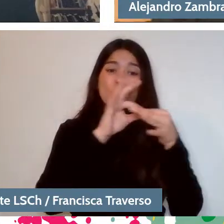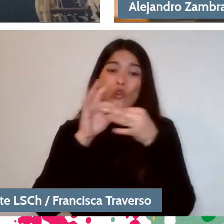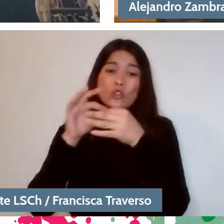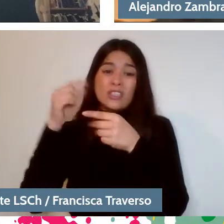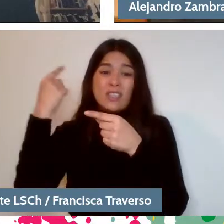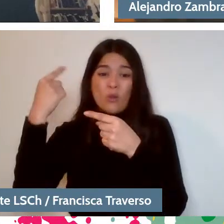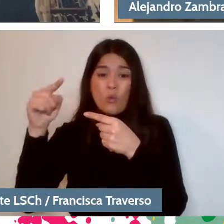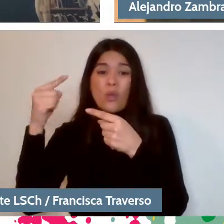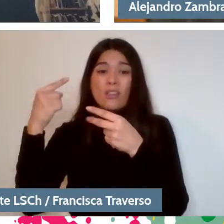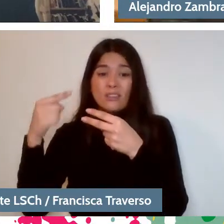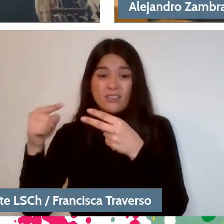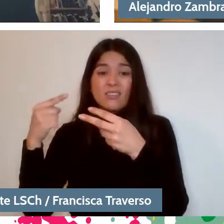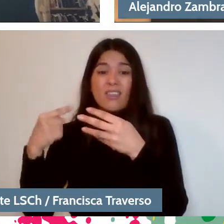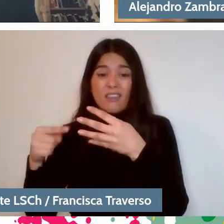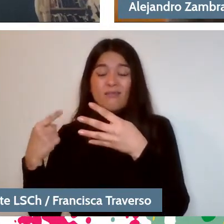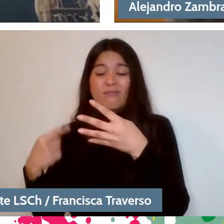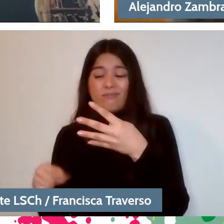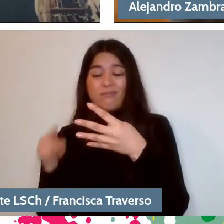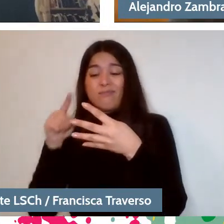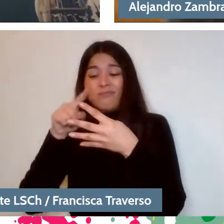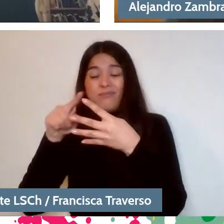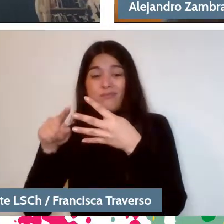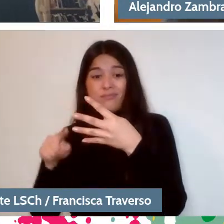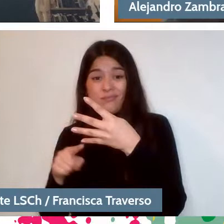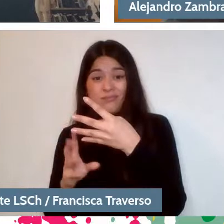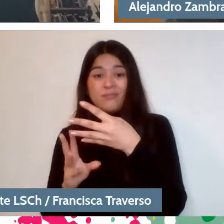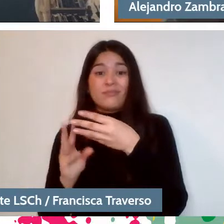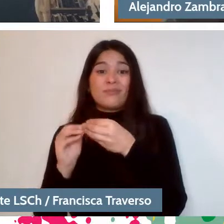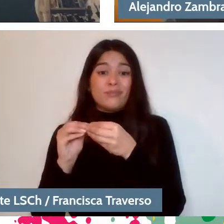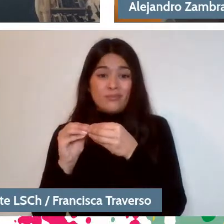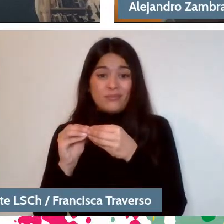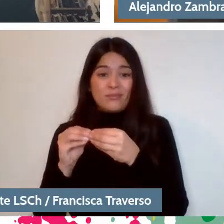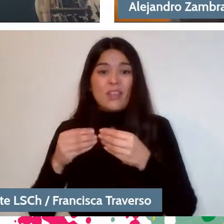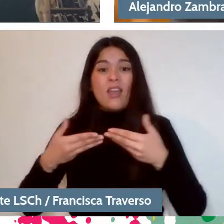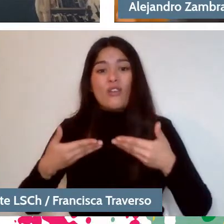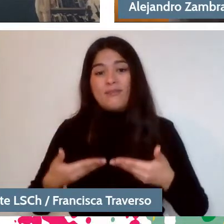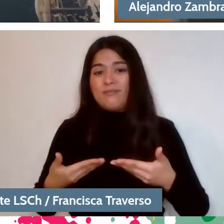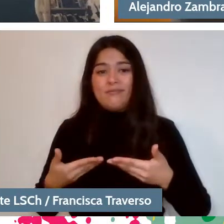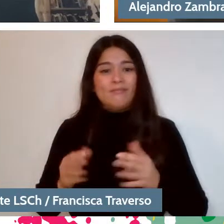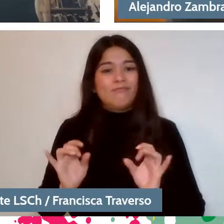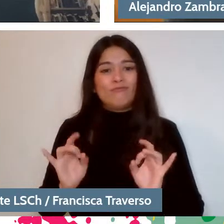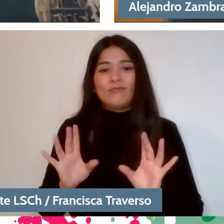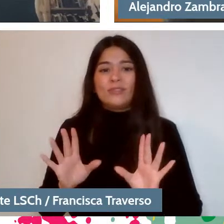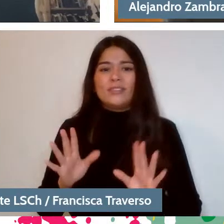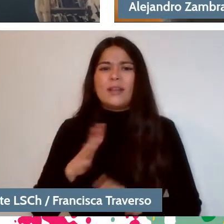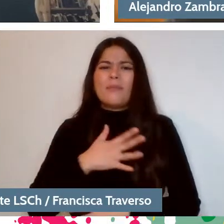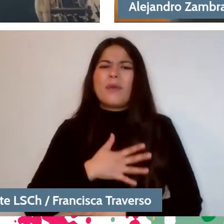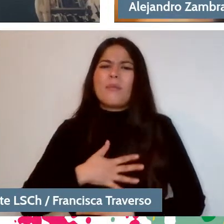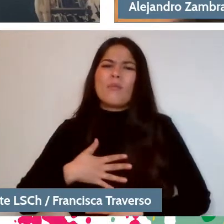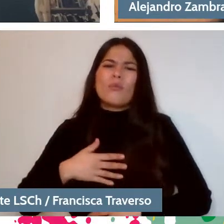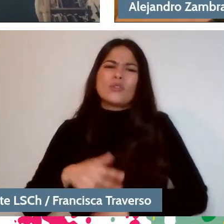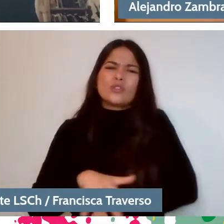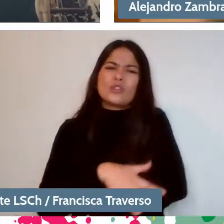those small events added together lead to the present moment. So, yes, I am very excited to read the text also because I see it